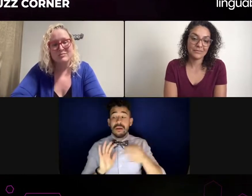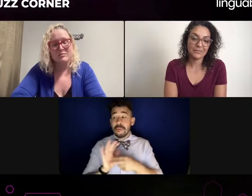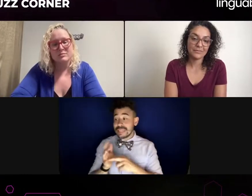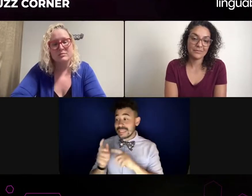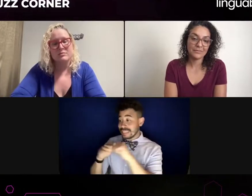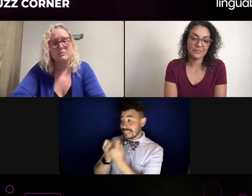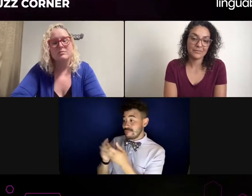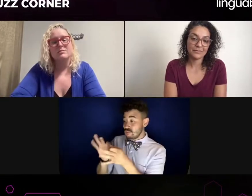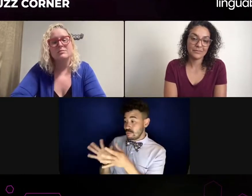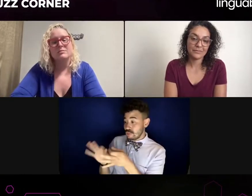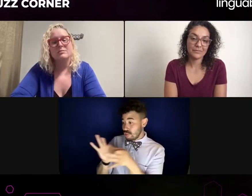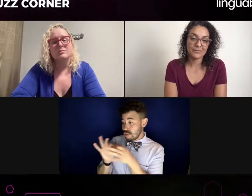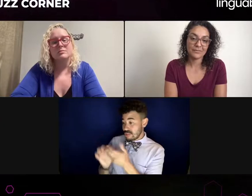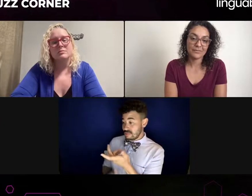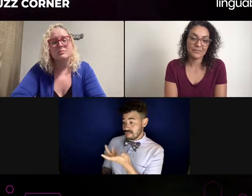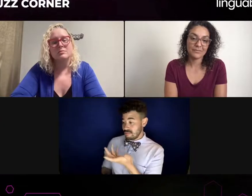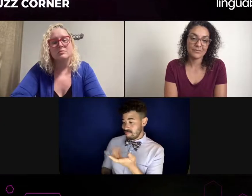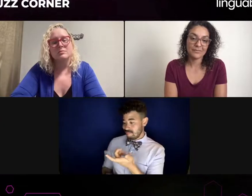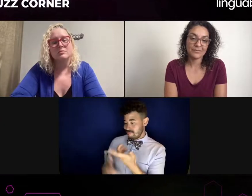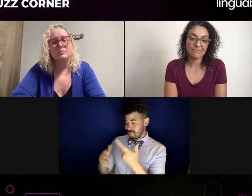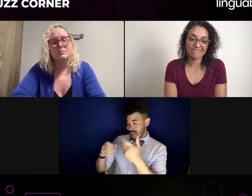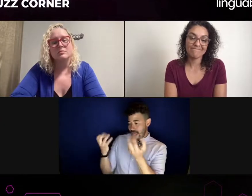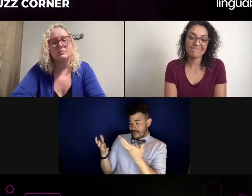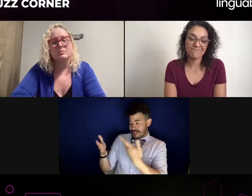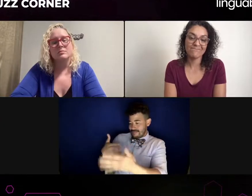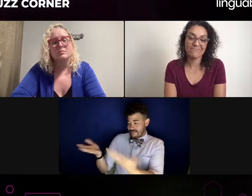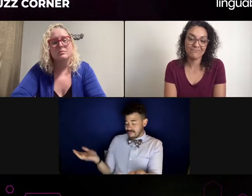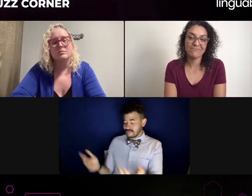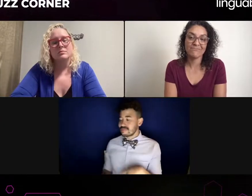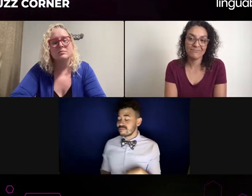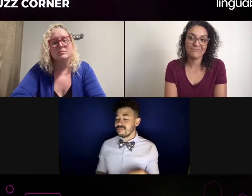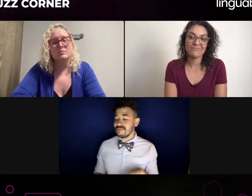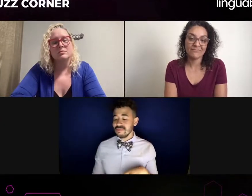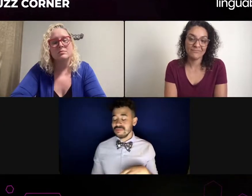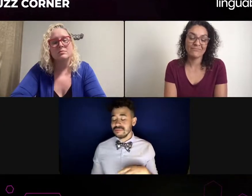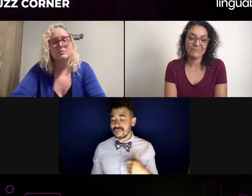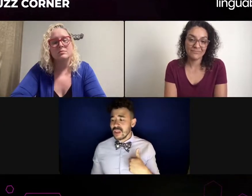isn't quite there. It's clearly obvious they're not there for the deaf audience,